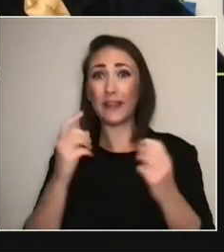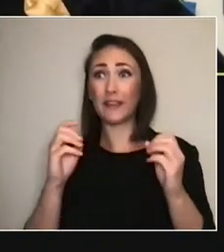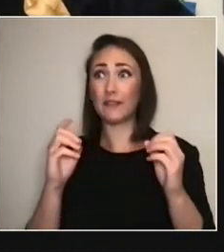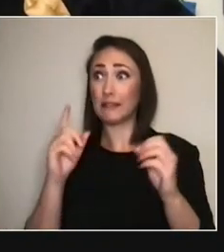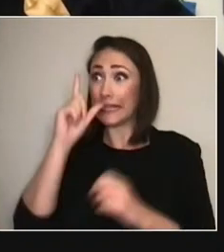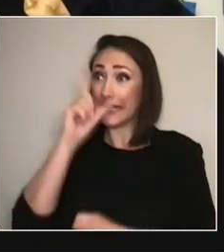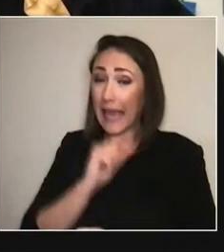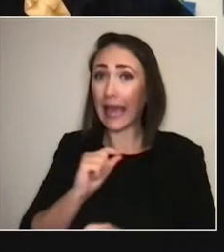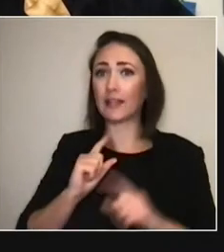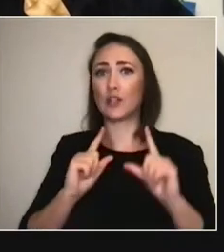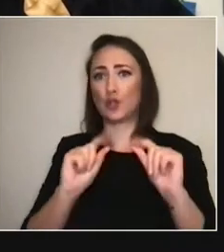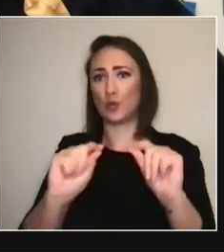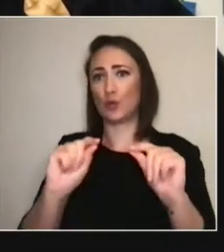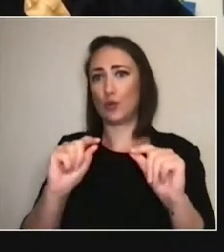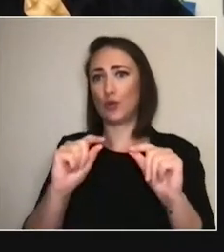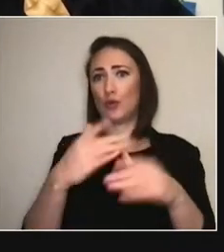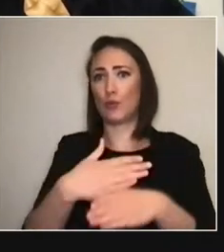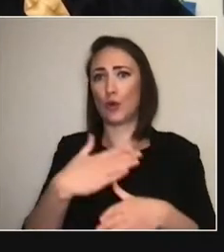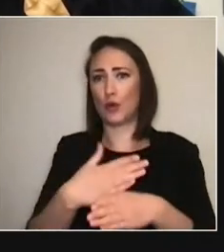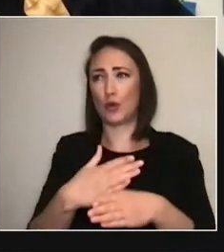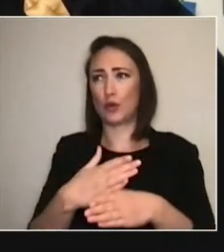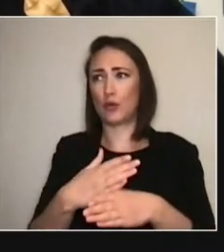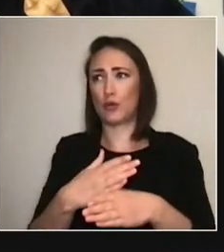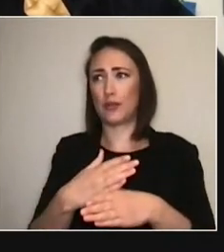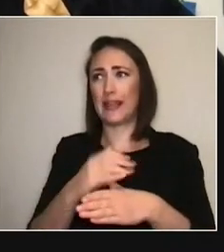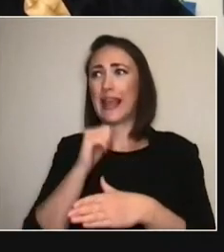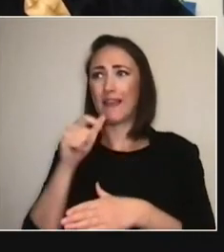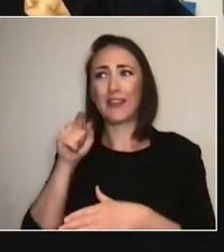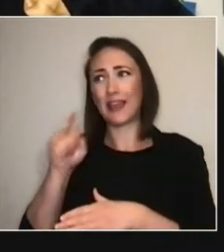Now, there's a kind of flexibility that I think